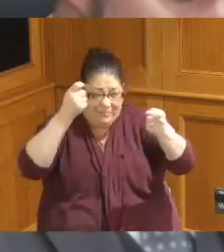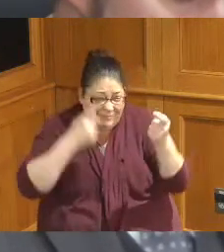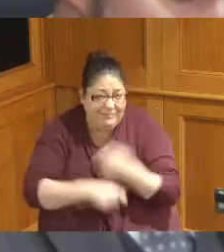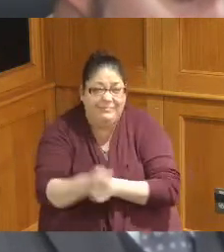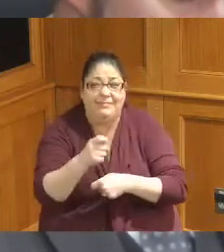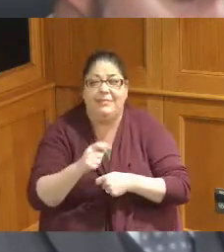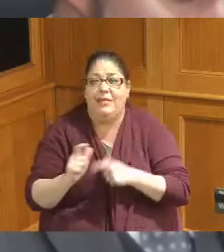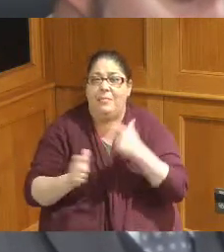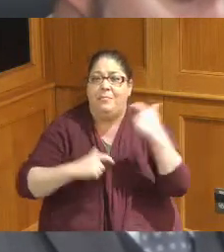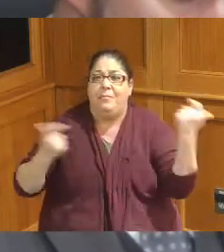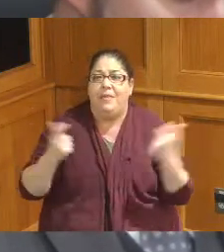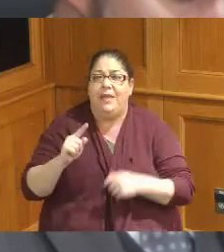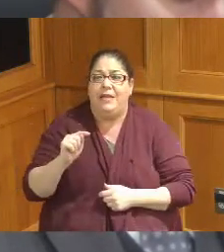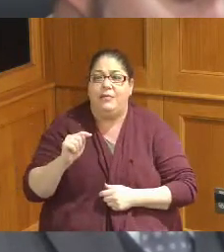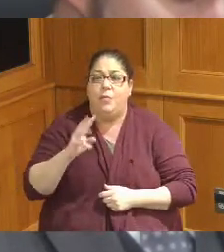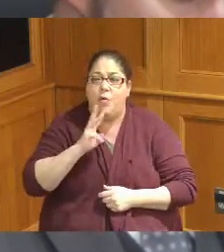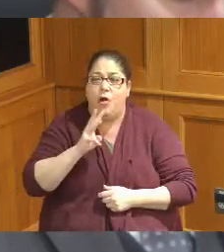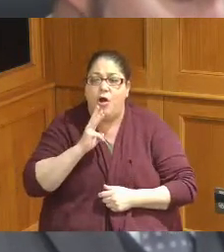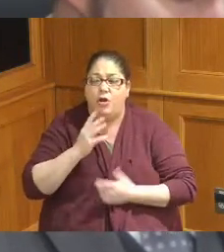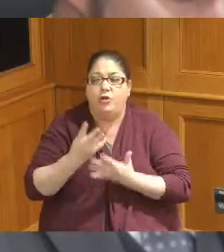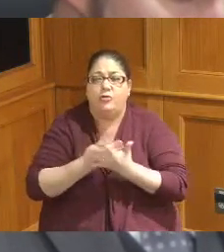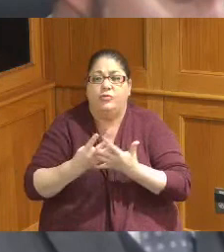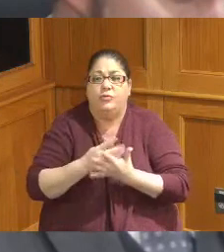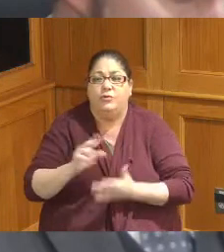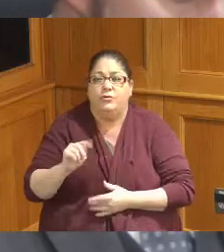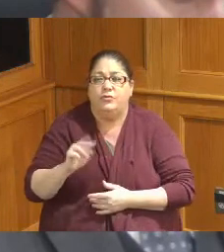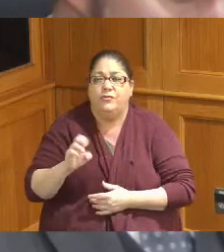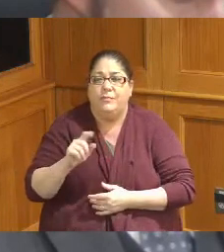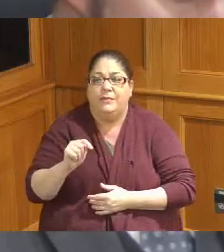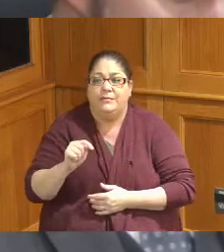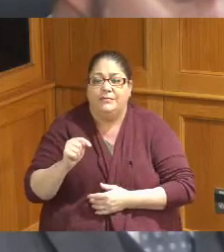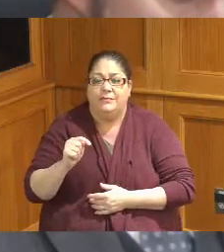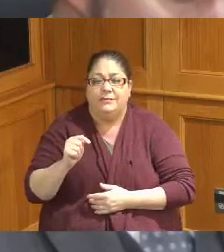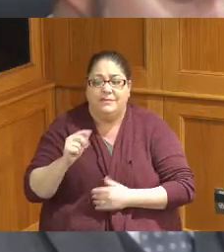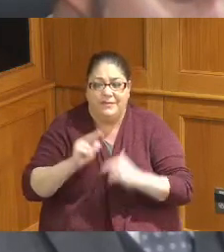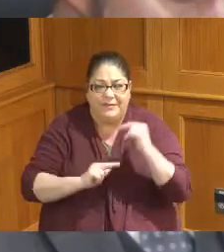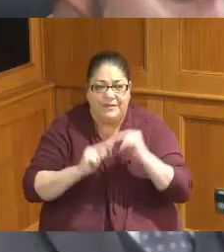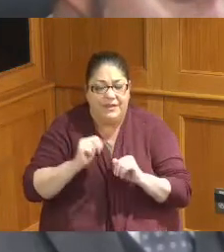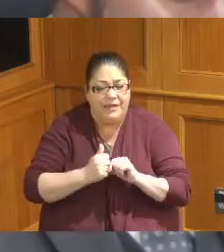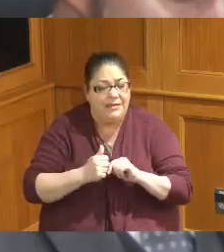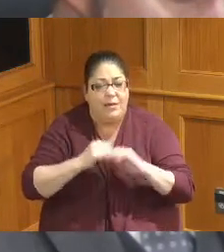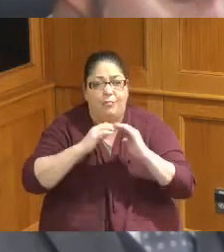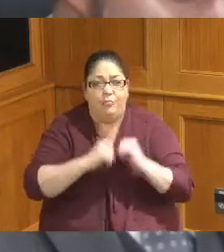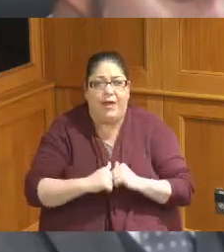treatment facilities and the it breaks down in a month's time I mean that's just terrible so it